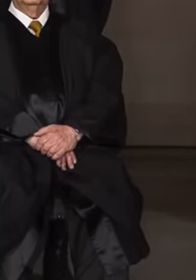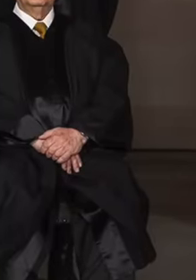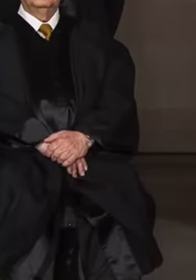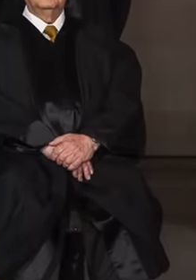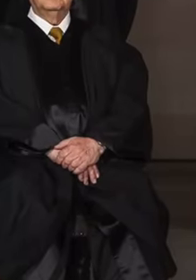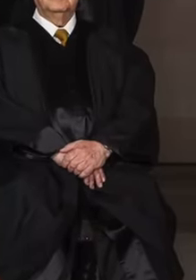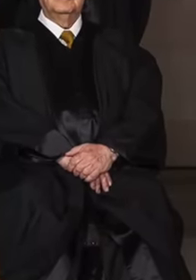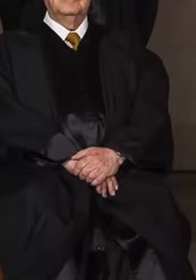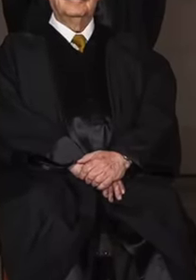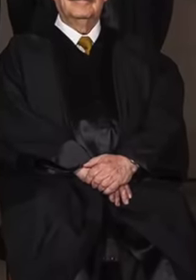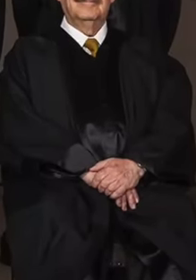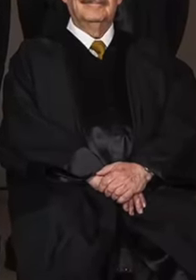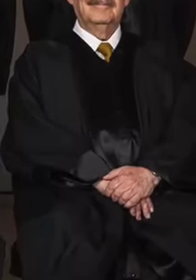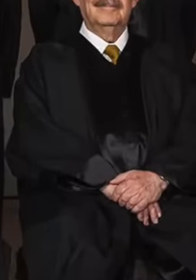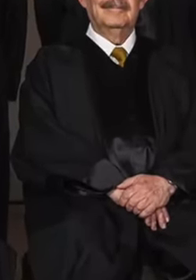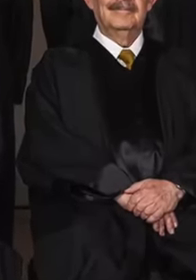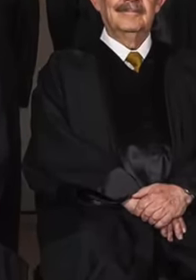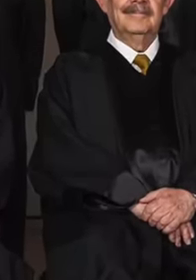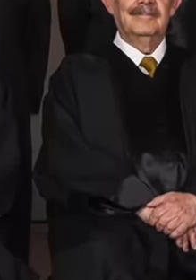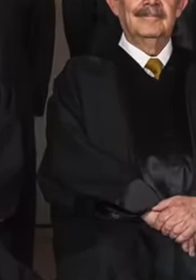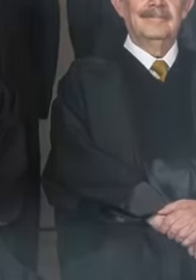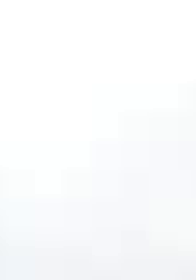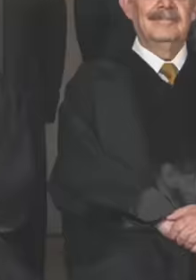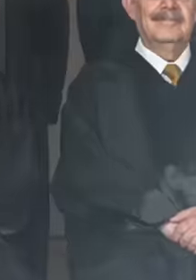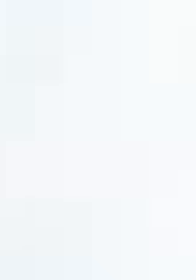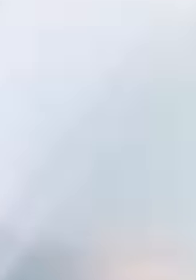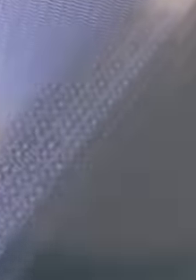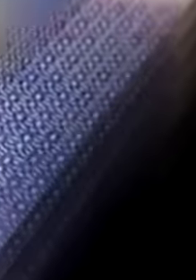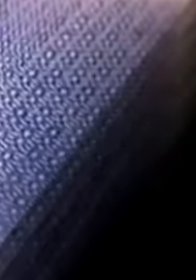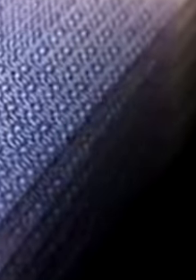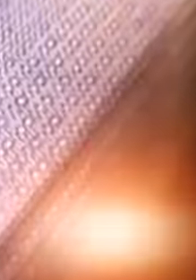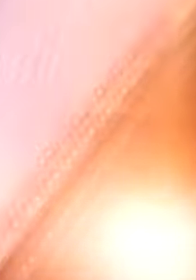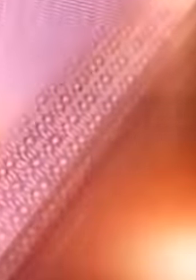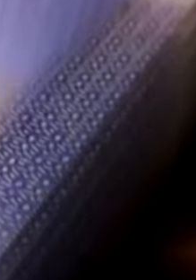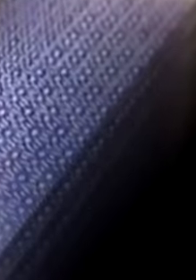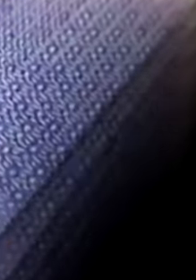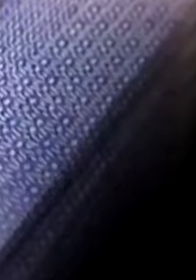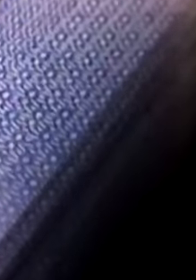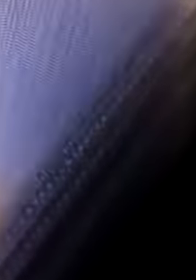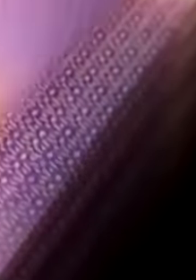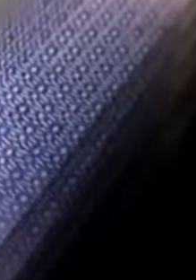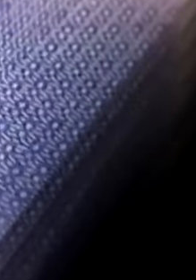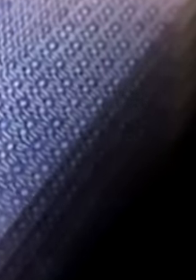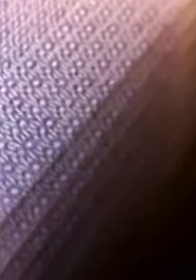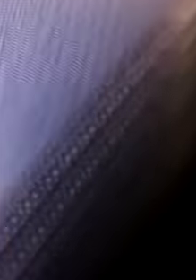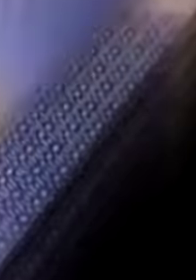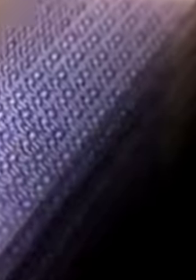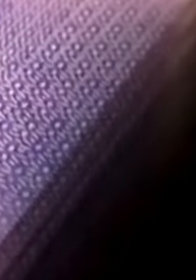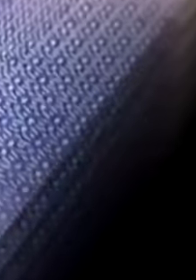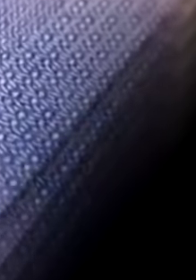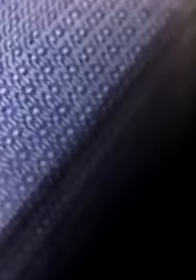that the Mexican judiciary has been the subject of attention due to the high salaries and benefits